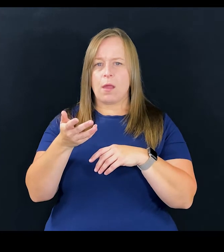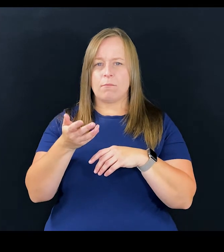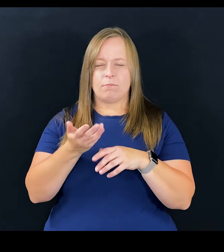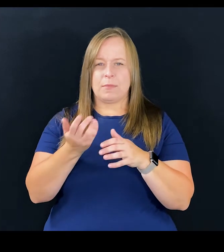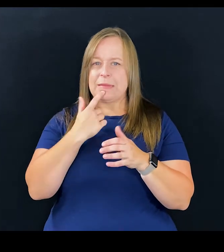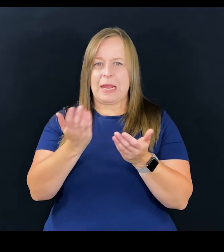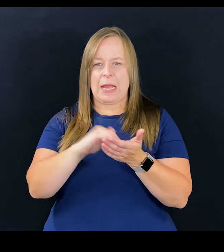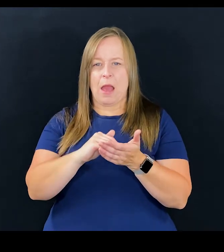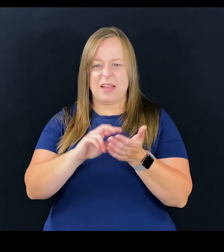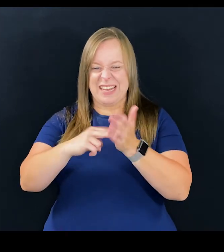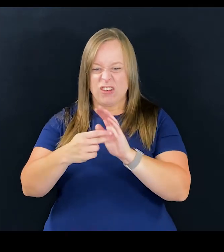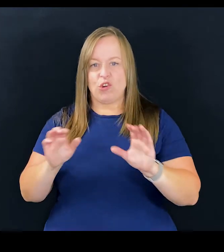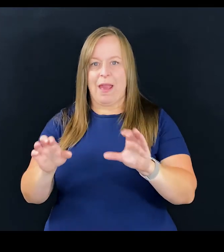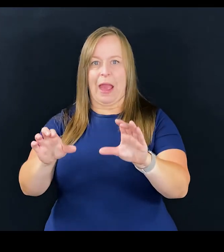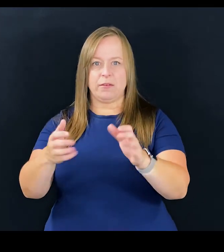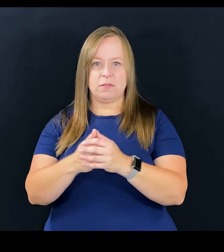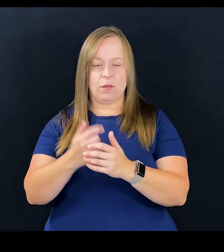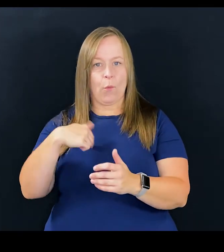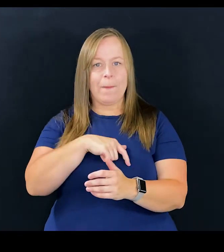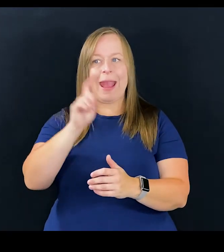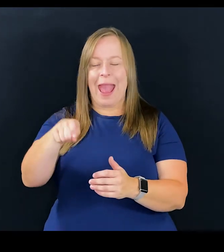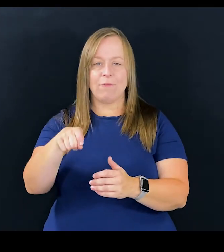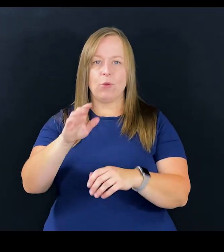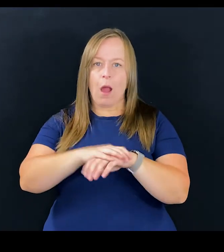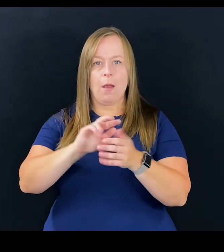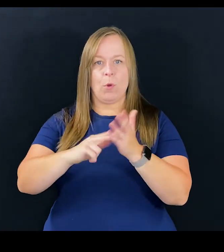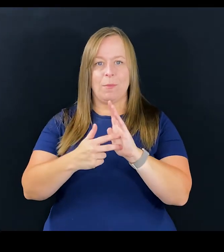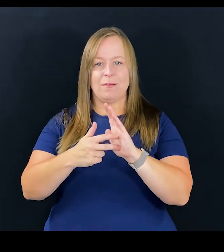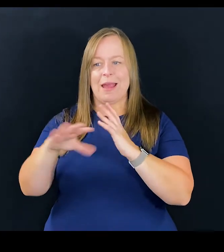when I said before, make an intentional act, I mean, we have to intentionally add people